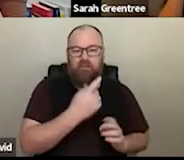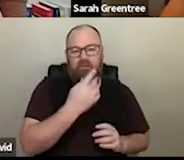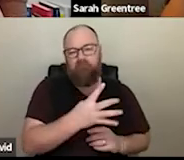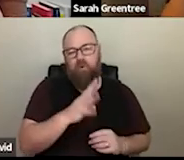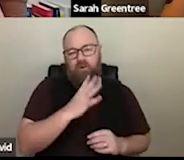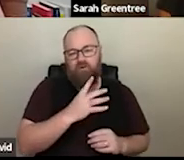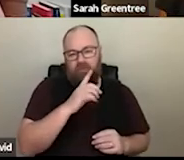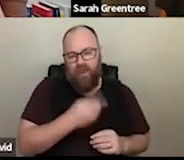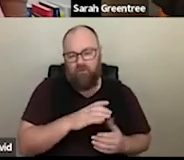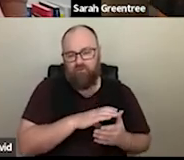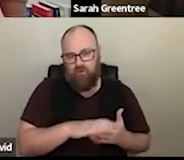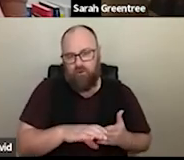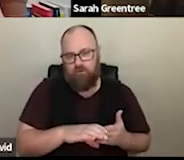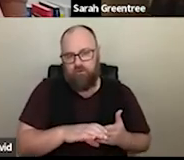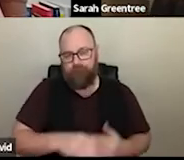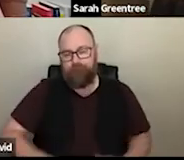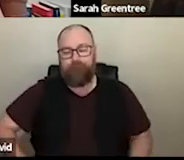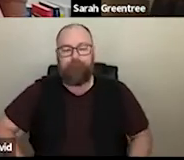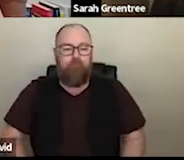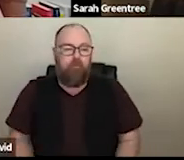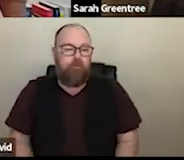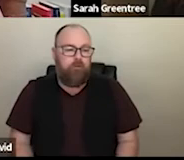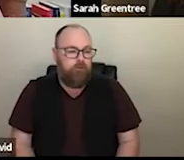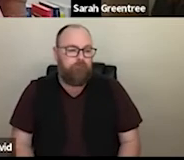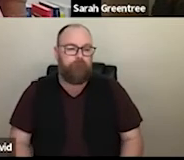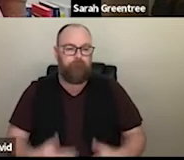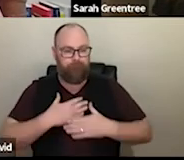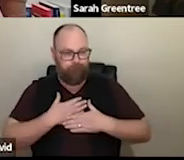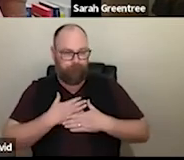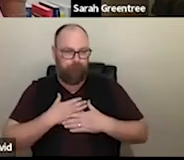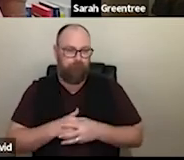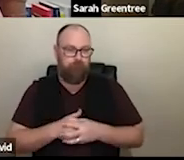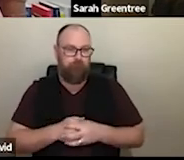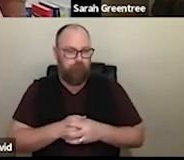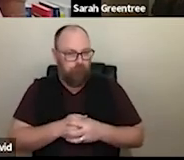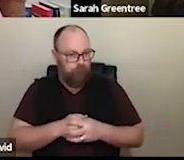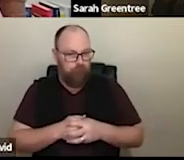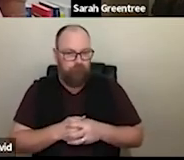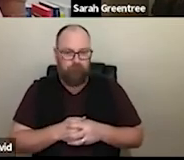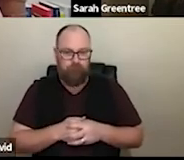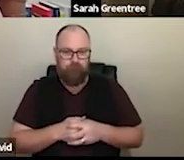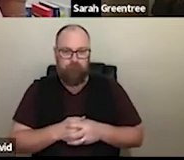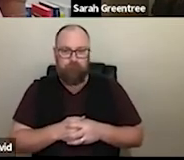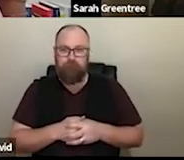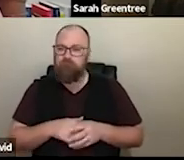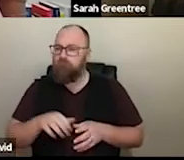I am not. Is there any quick queue and questions coming in here?